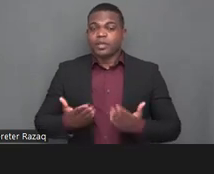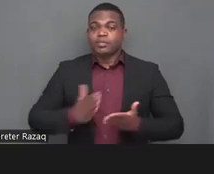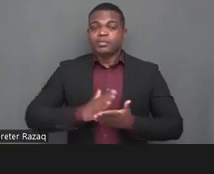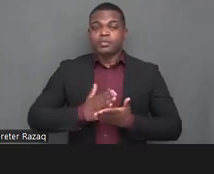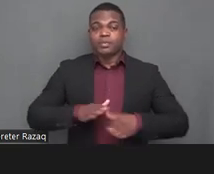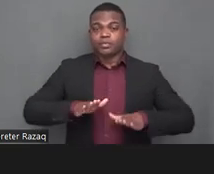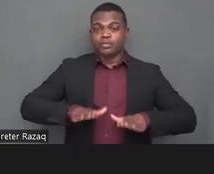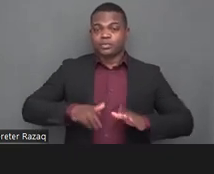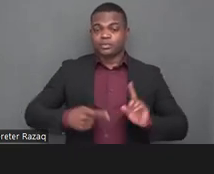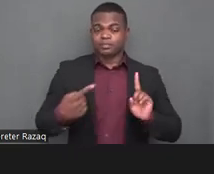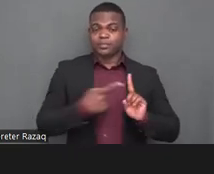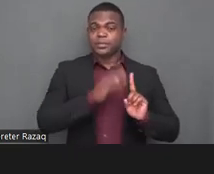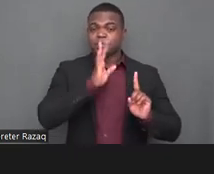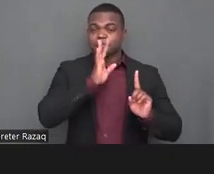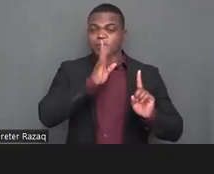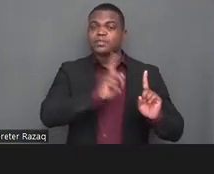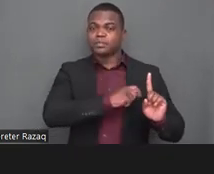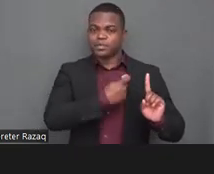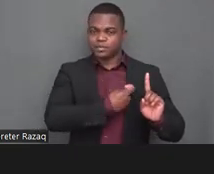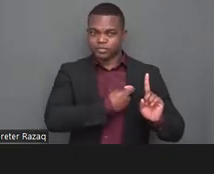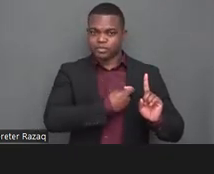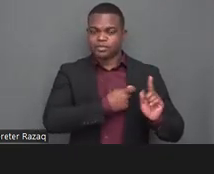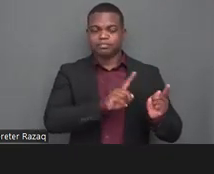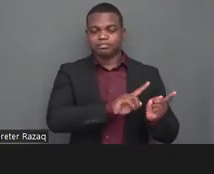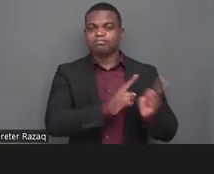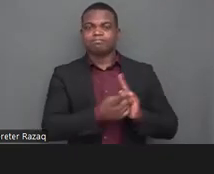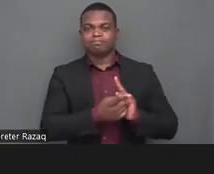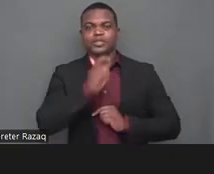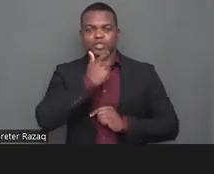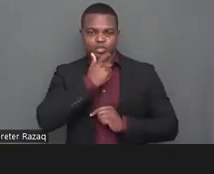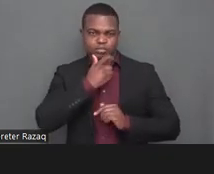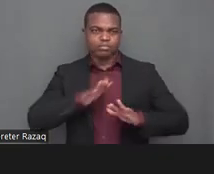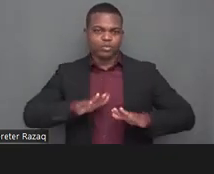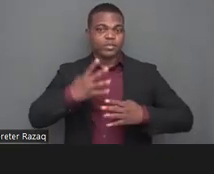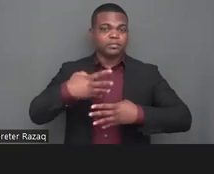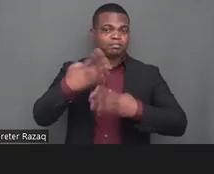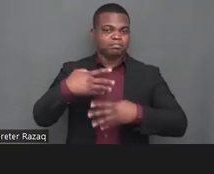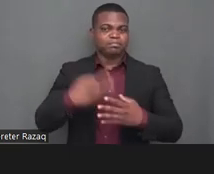it's very i'm honored to be here to be present on this event